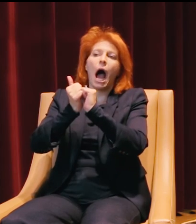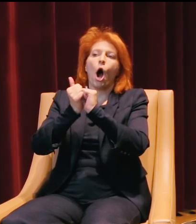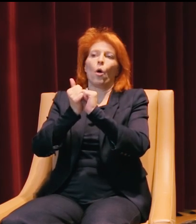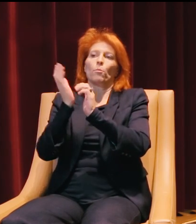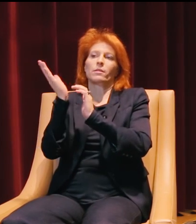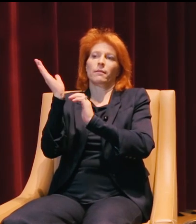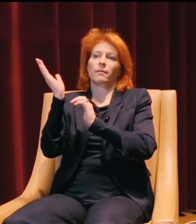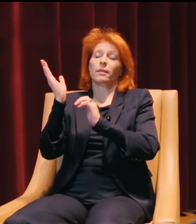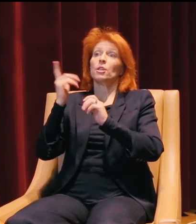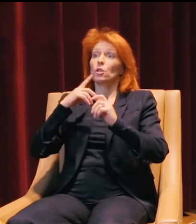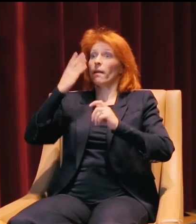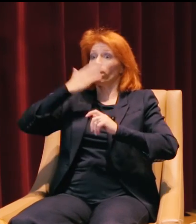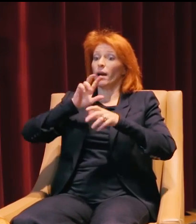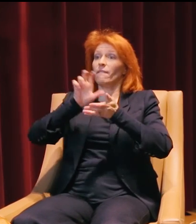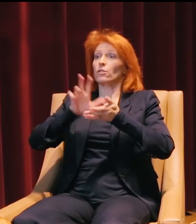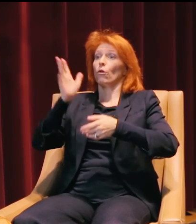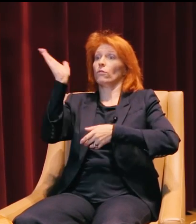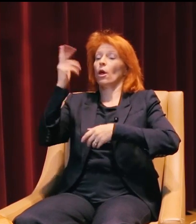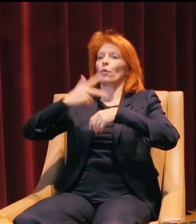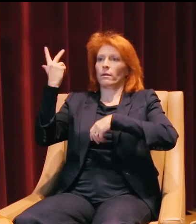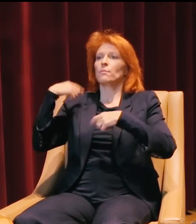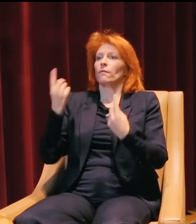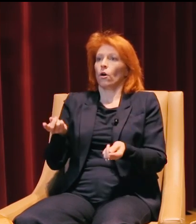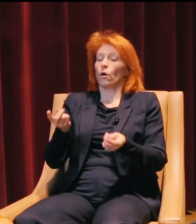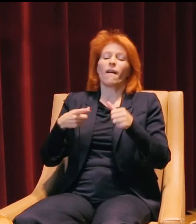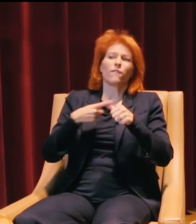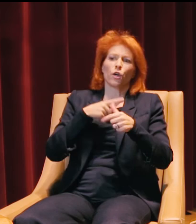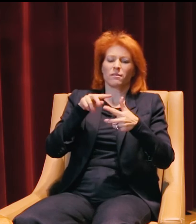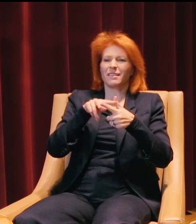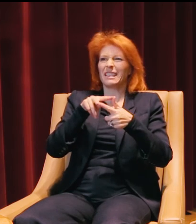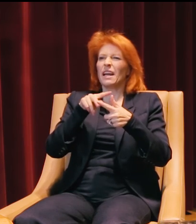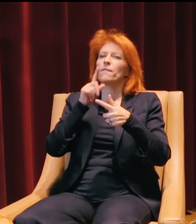and we actually pitched in front of investors three times so far. The first two were very academic,